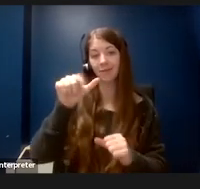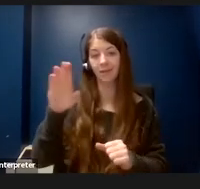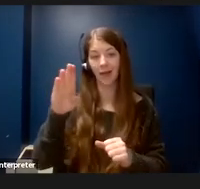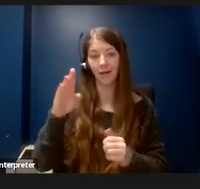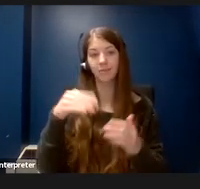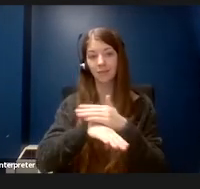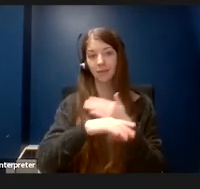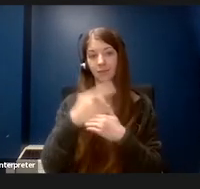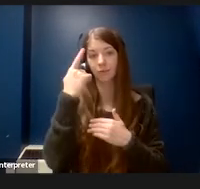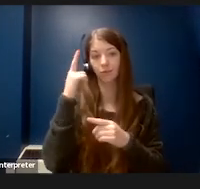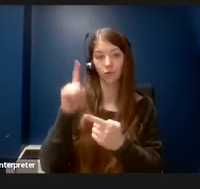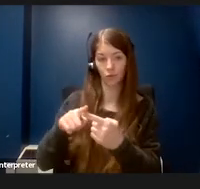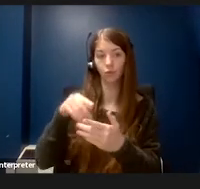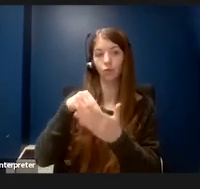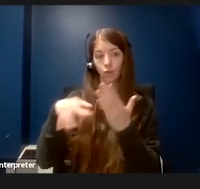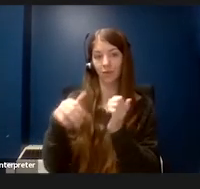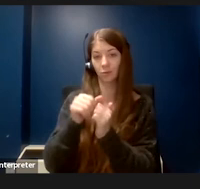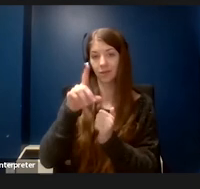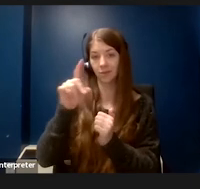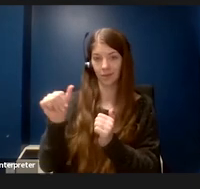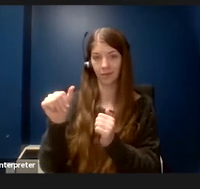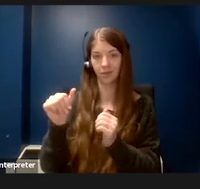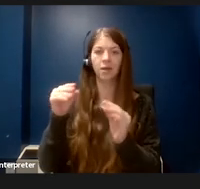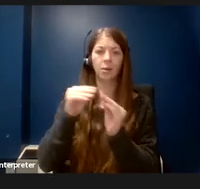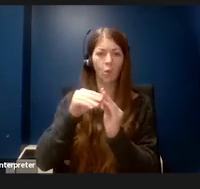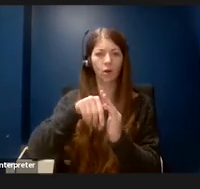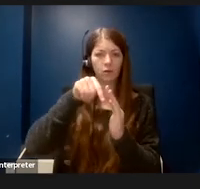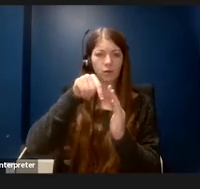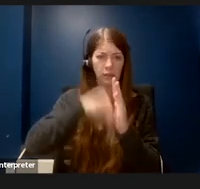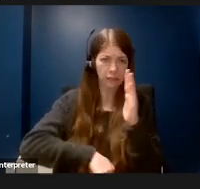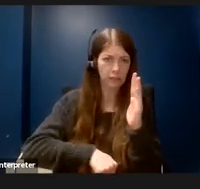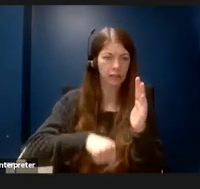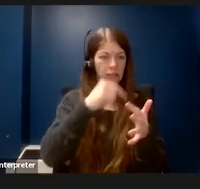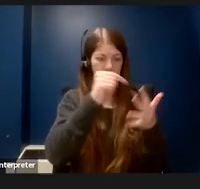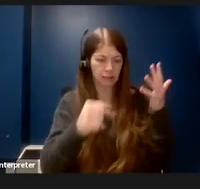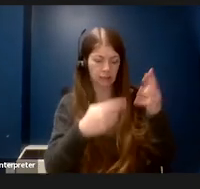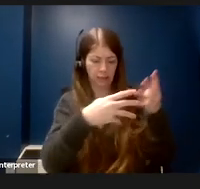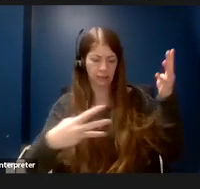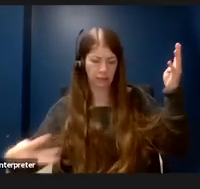more comprehensive list and has suggestions broken down into types of disabilities.